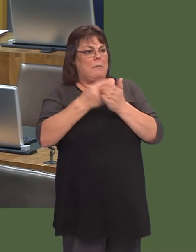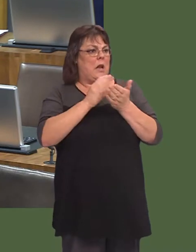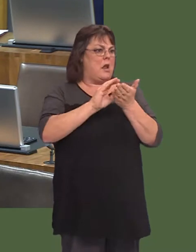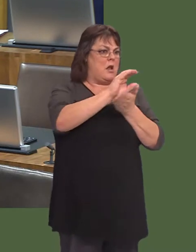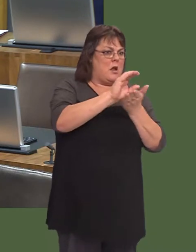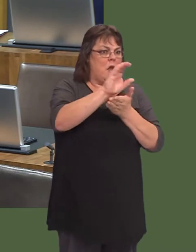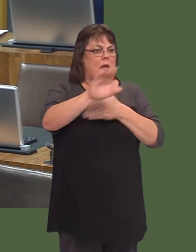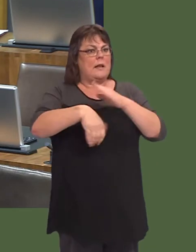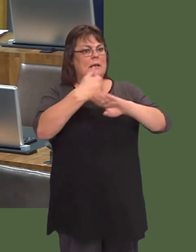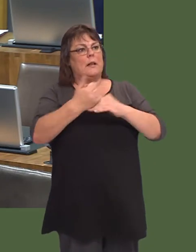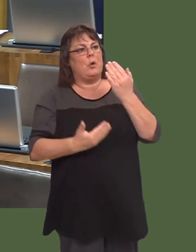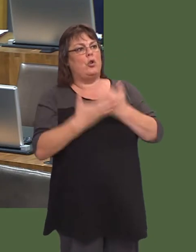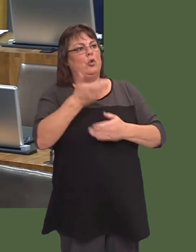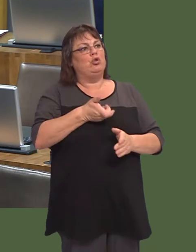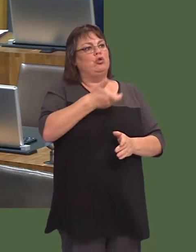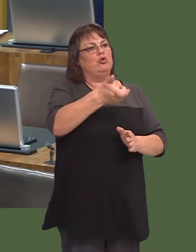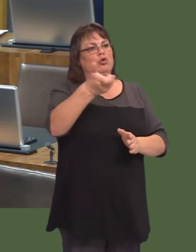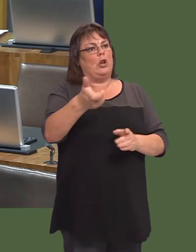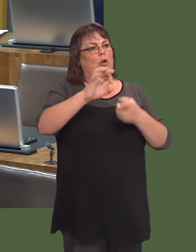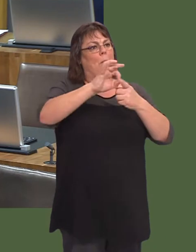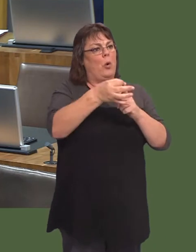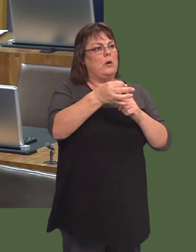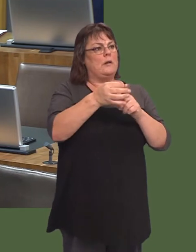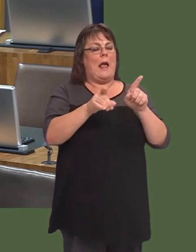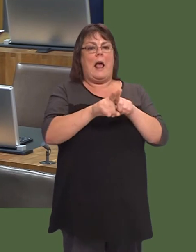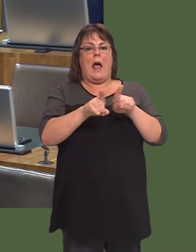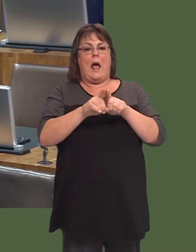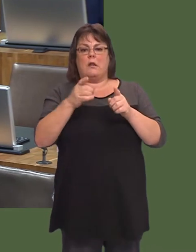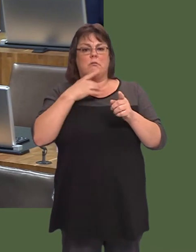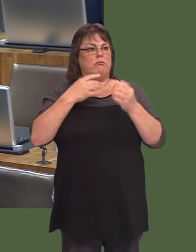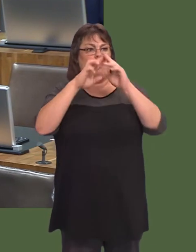residential charge points, and with an associated dedicated parking bay.